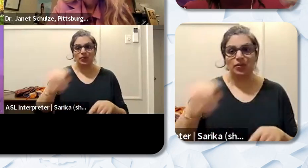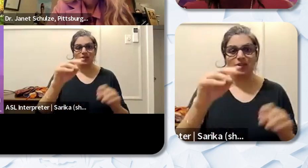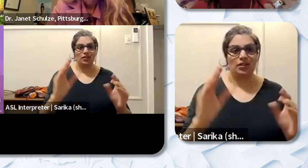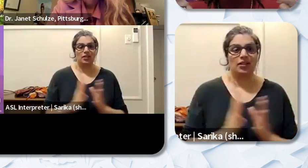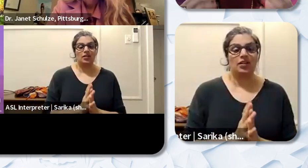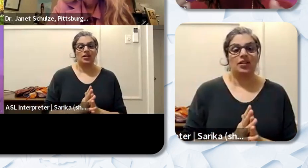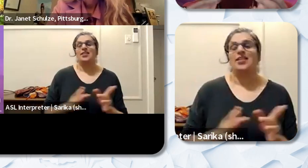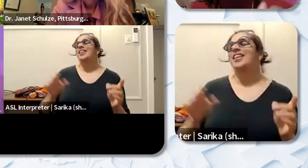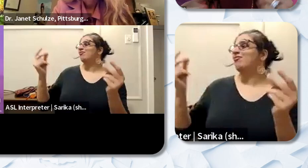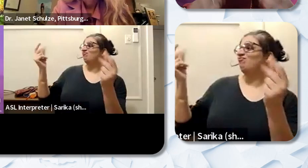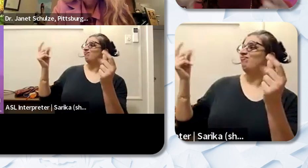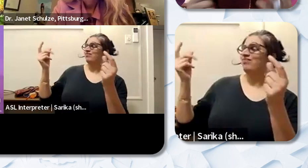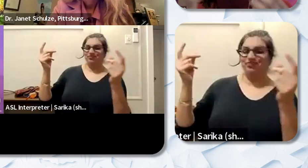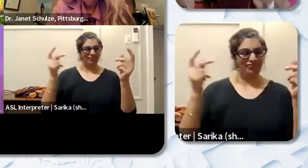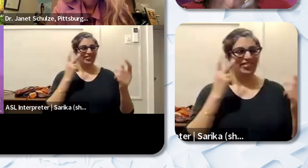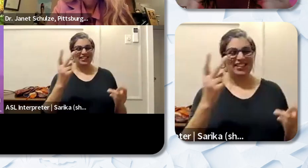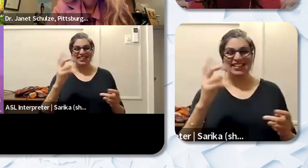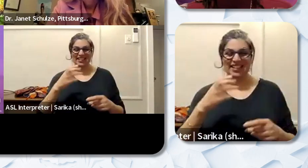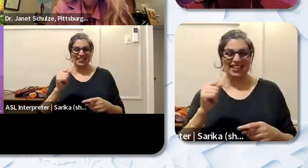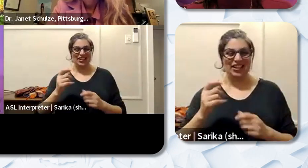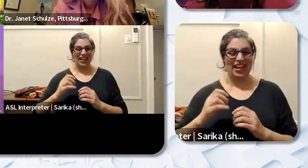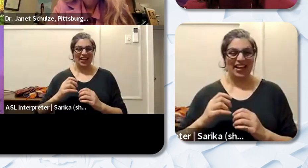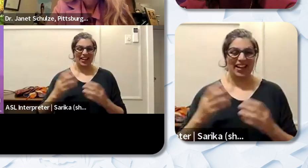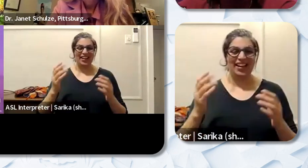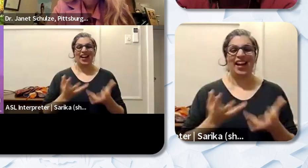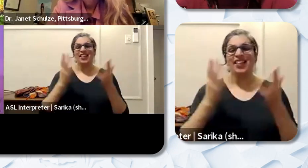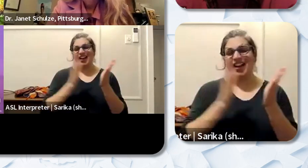give you some snaps I can see in the chat there you're getting a lot of claps and loves there